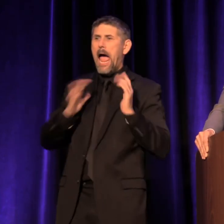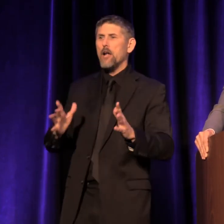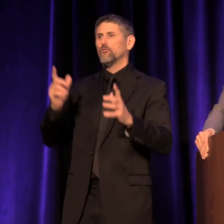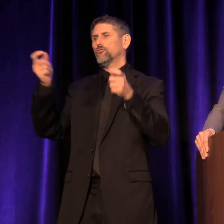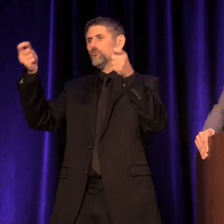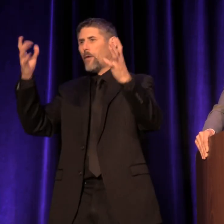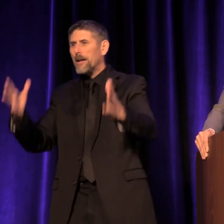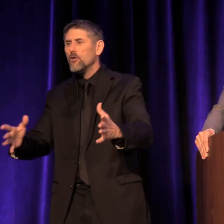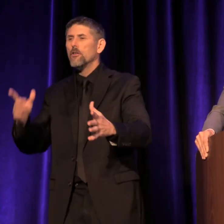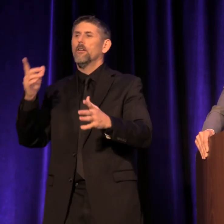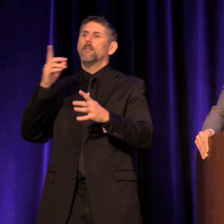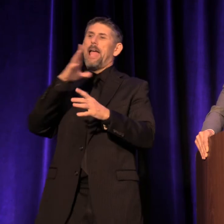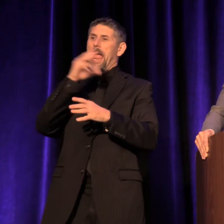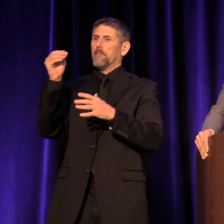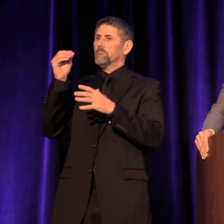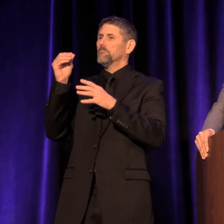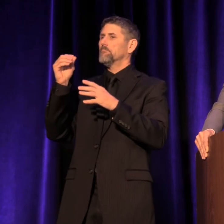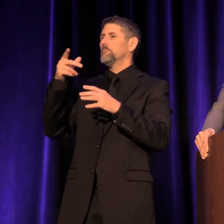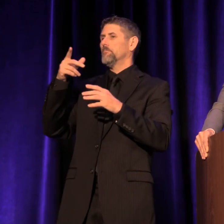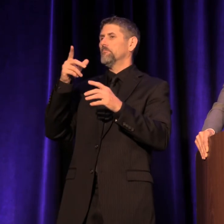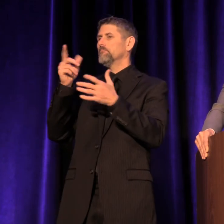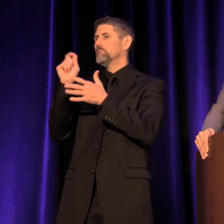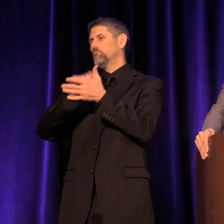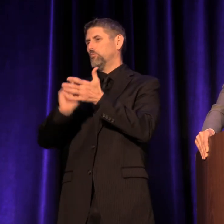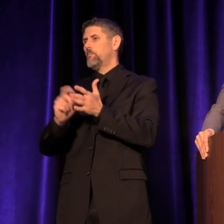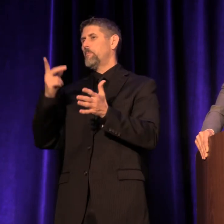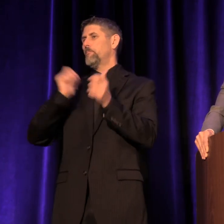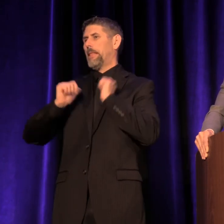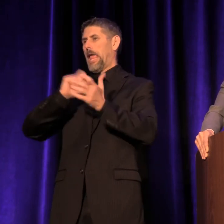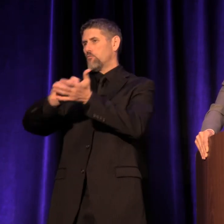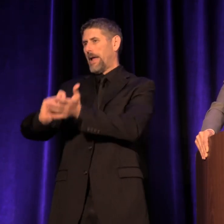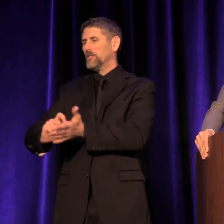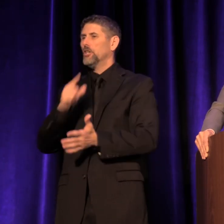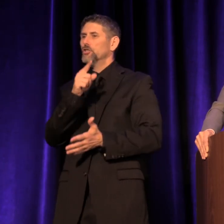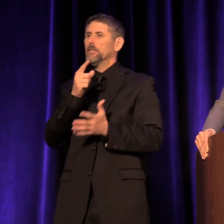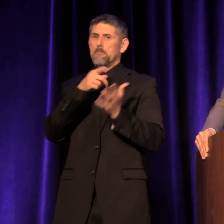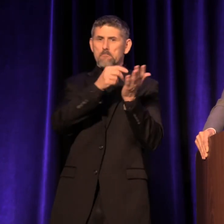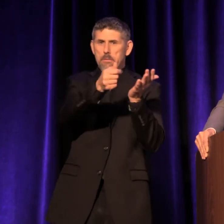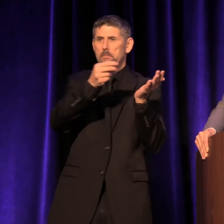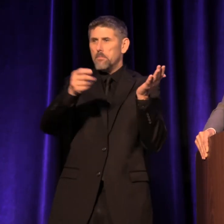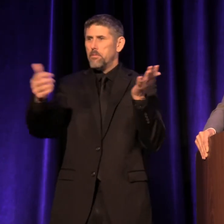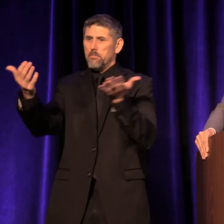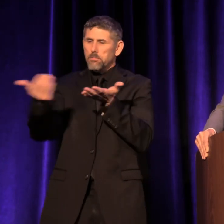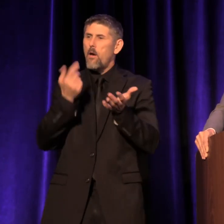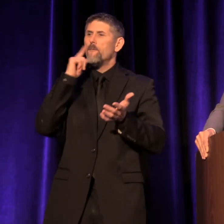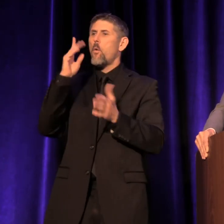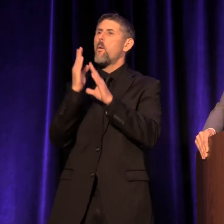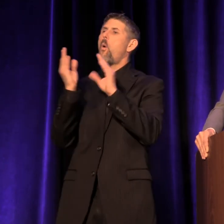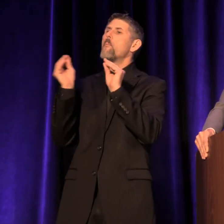and notable playwrights. She commissioned over 100 plays for SCT.